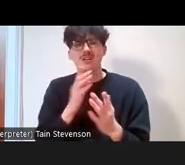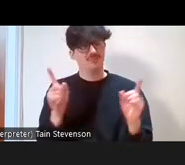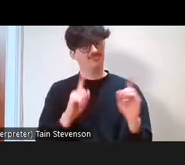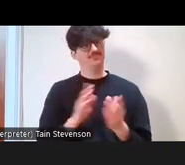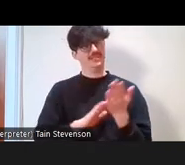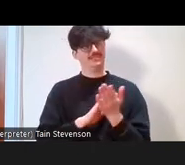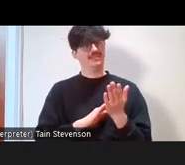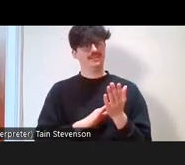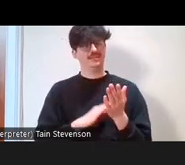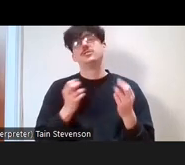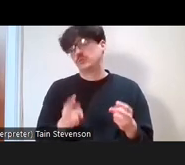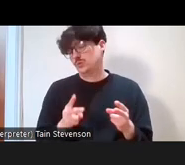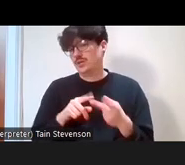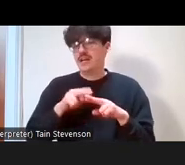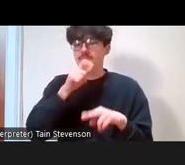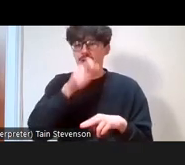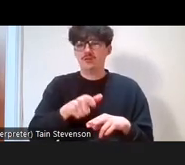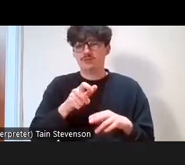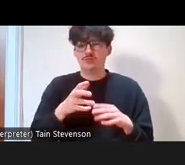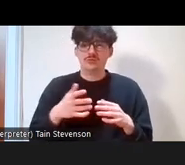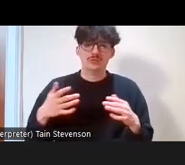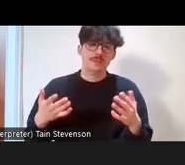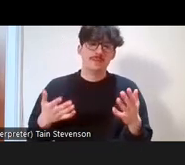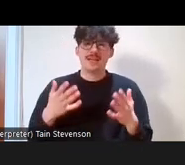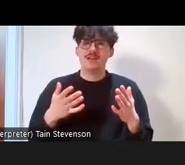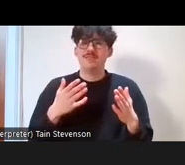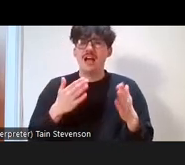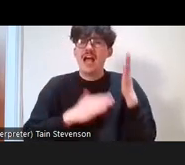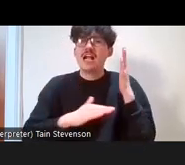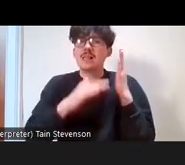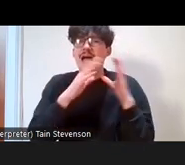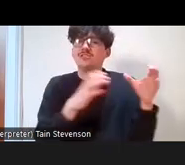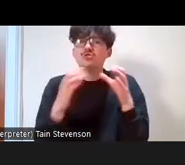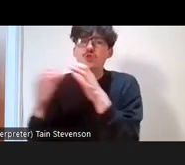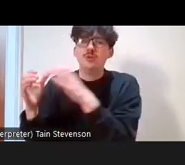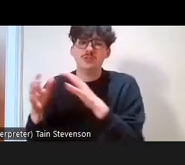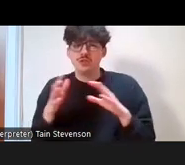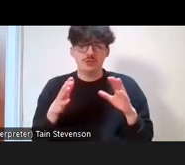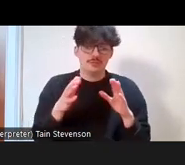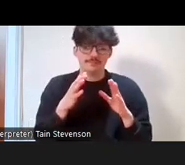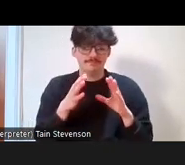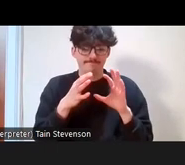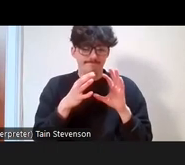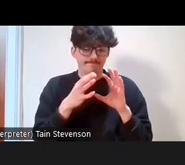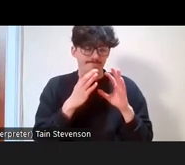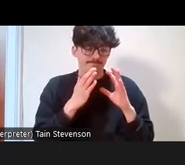different class groups or you're interacting in lots of different class groups or with